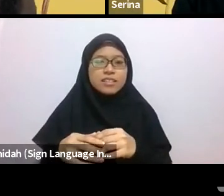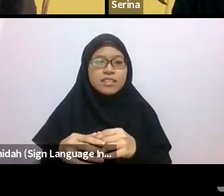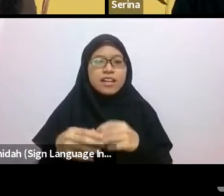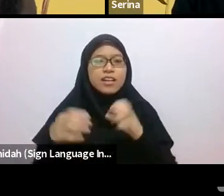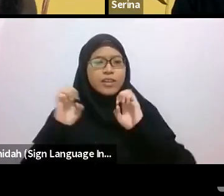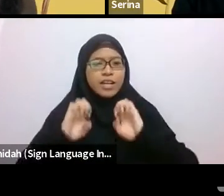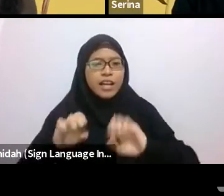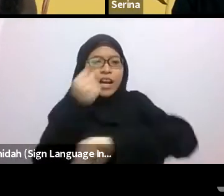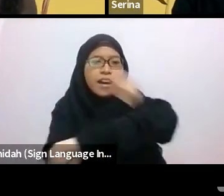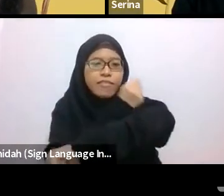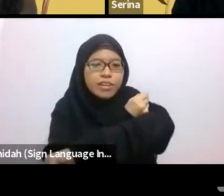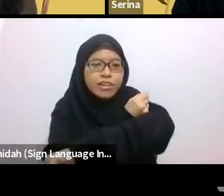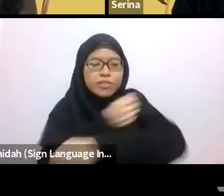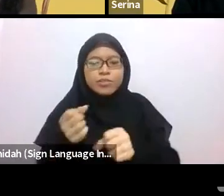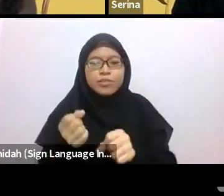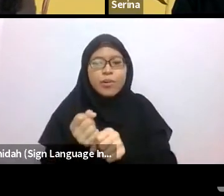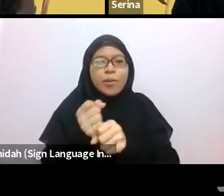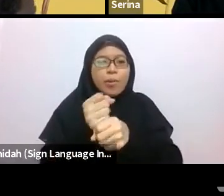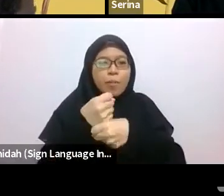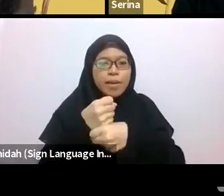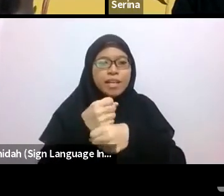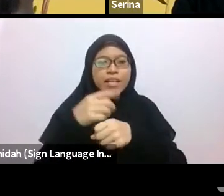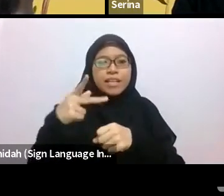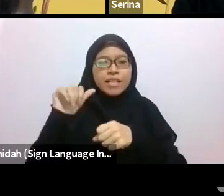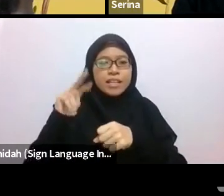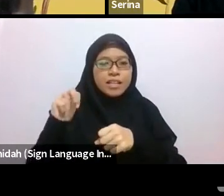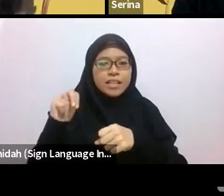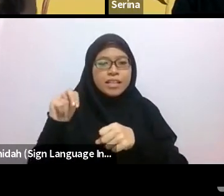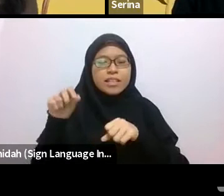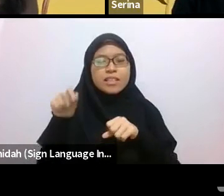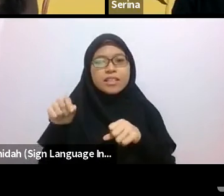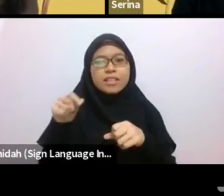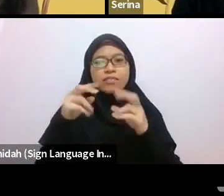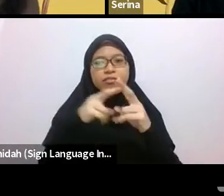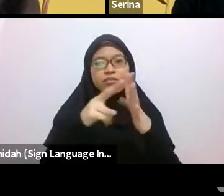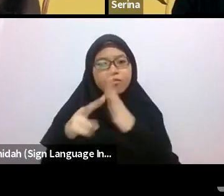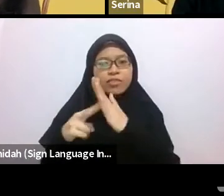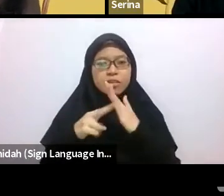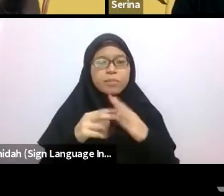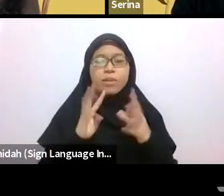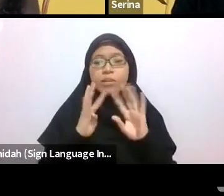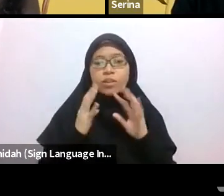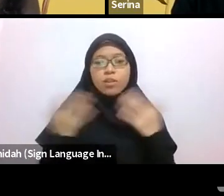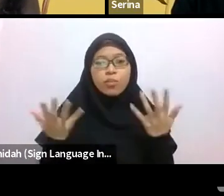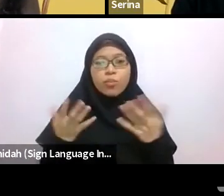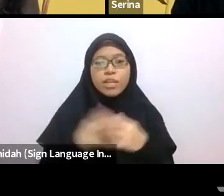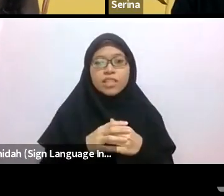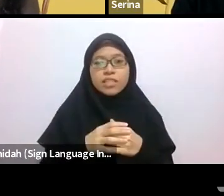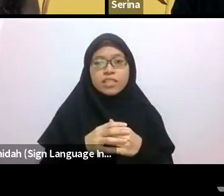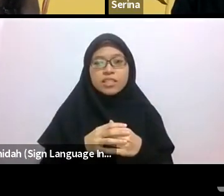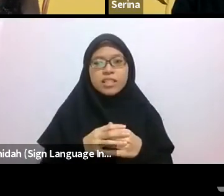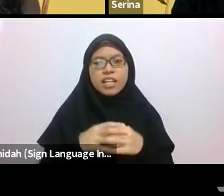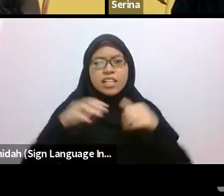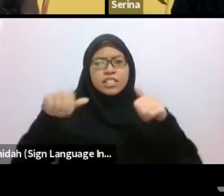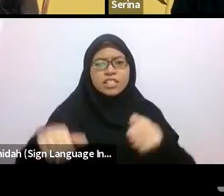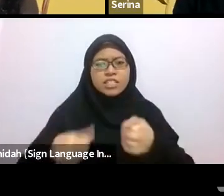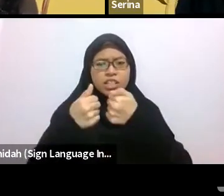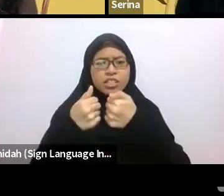What would you say are some of the hardest challenges you had to overcome in making kin?